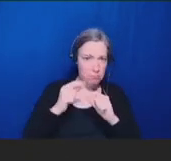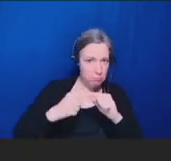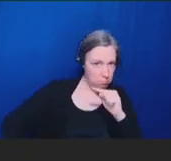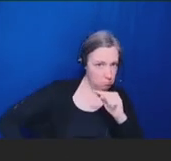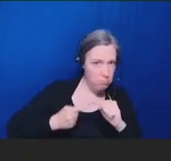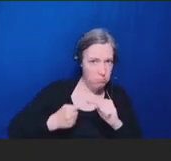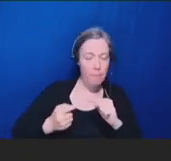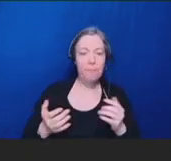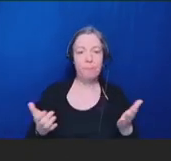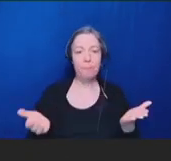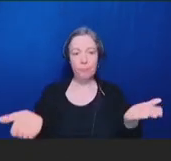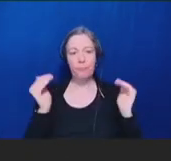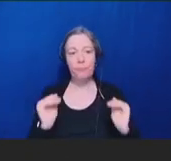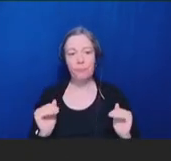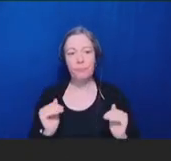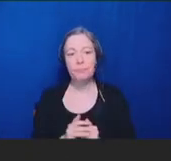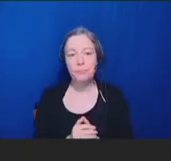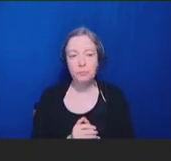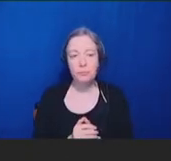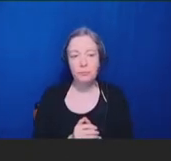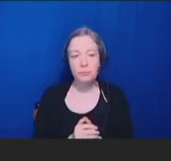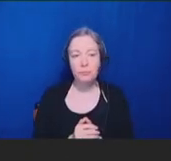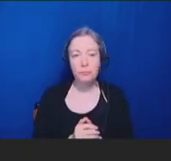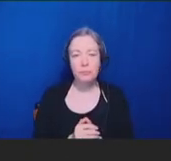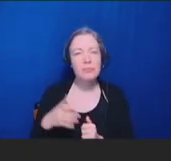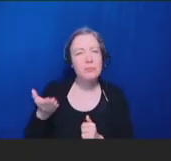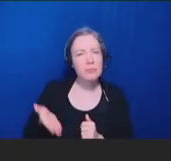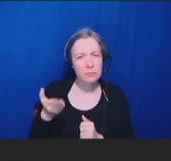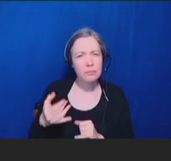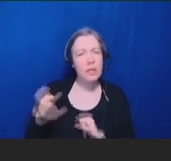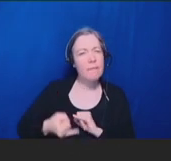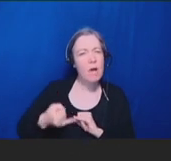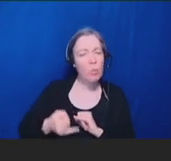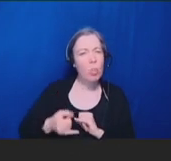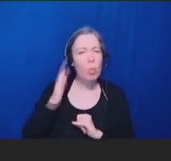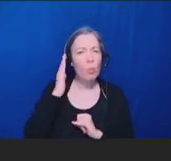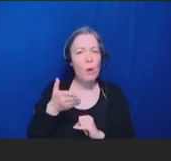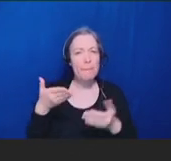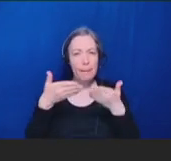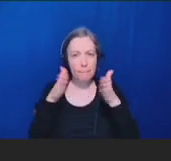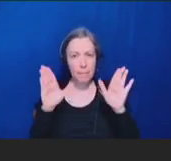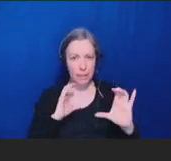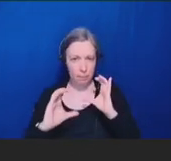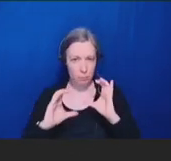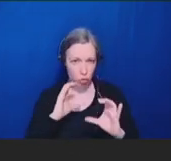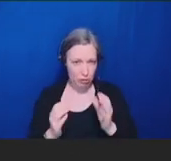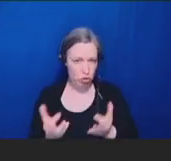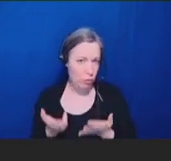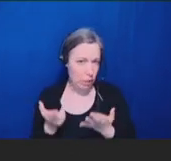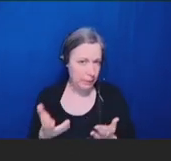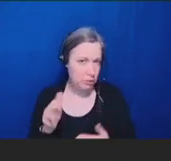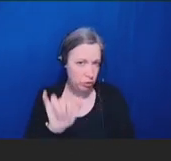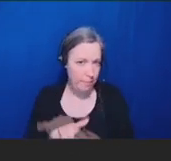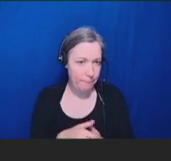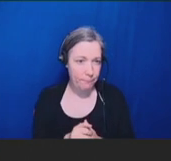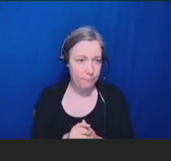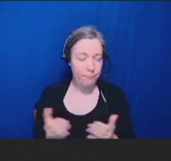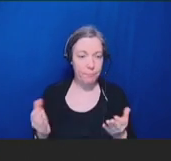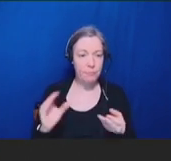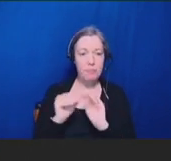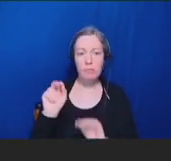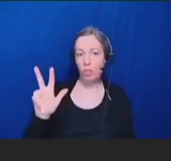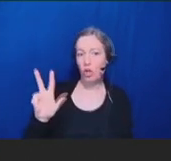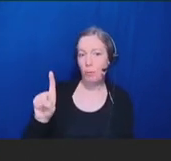And finally, some recommendations around public communication. Thirty-one, NVAC recommends